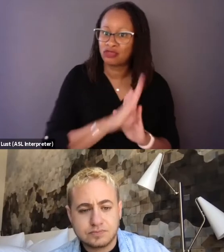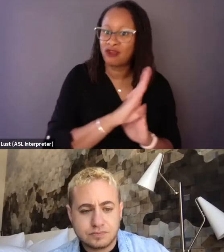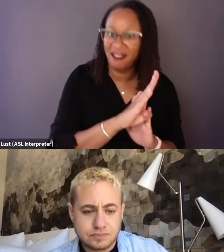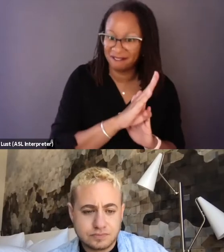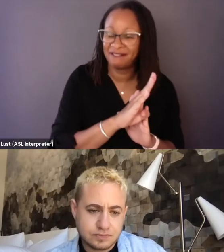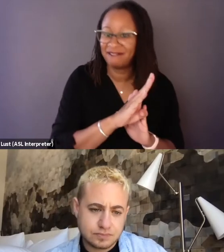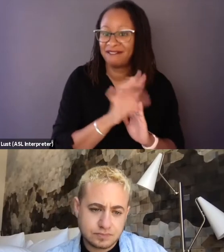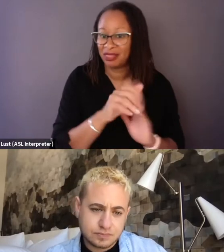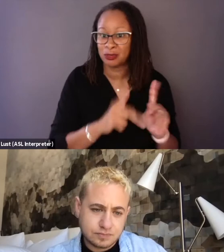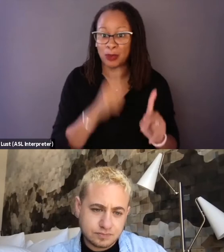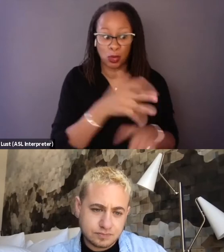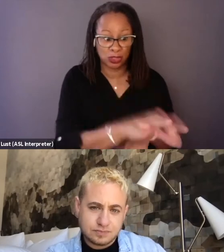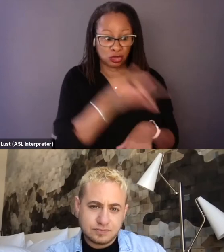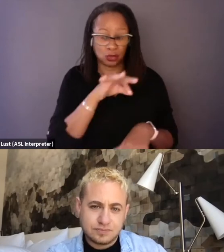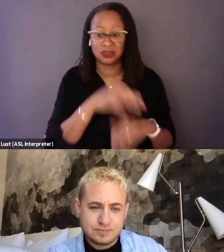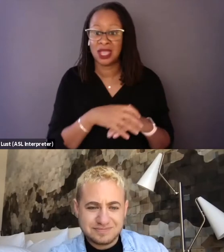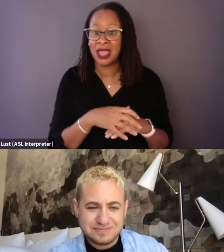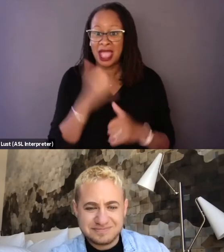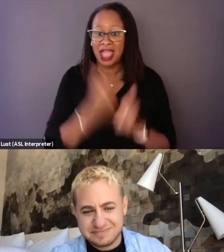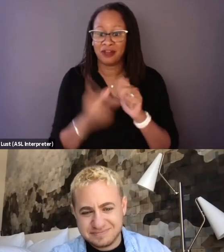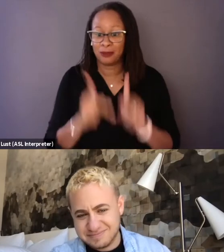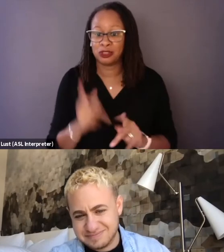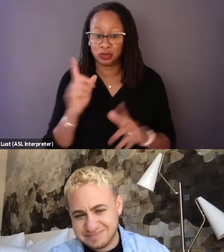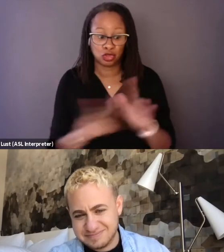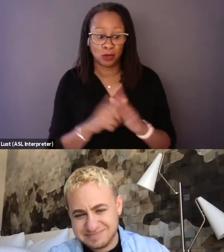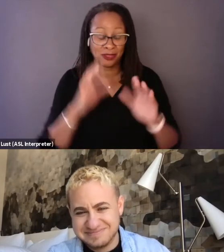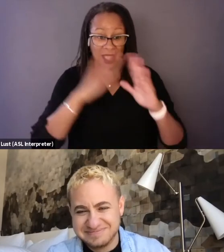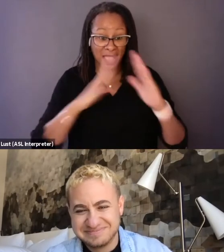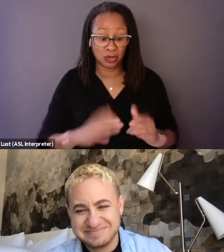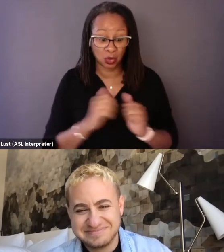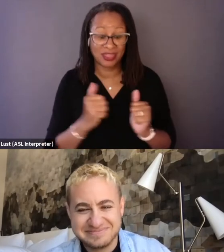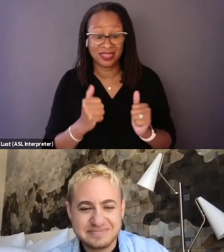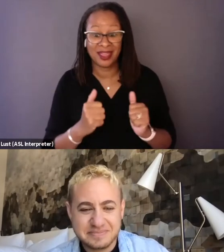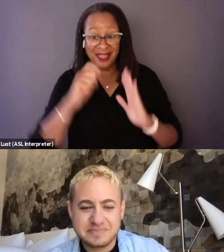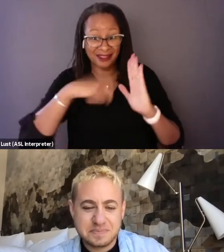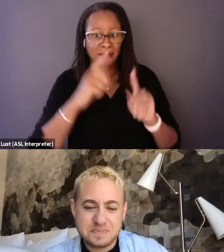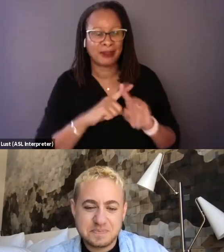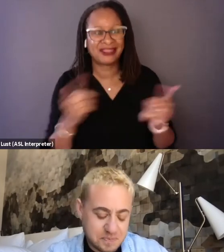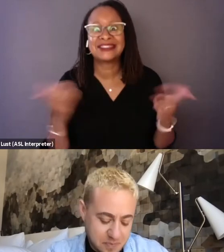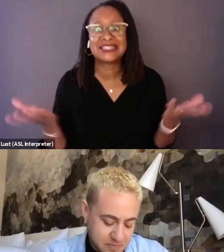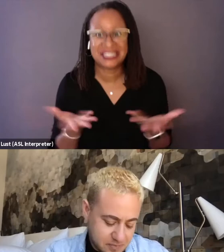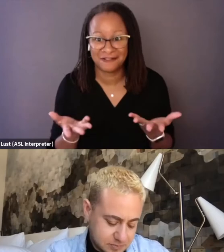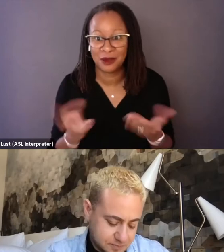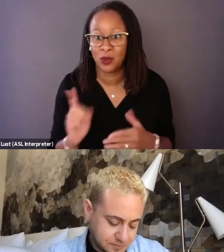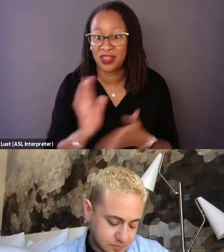I mean, everyone when you're showing up at their house with a camera, they're like, "Great, Wonderful." But this is a different thing where the film is now, right? It's a different spotlight.